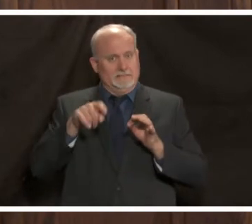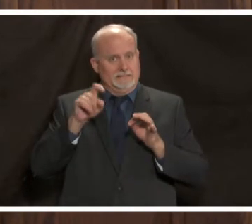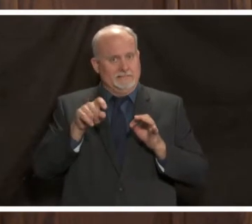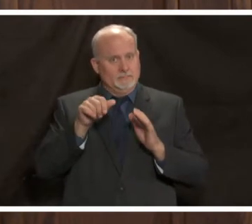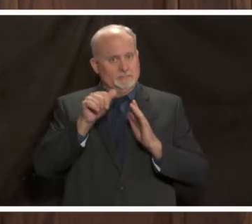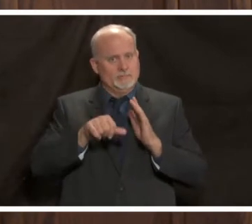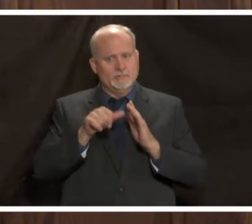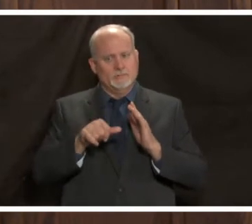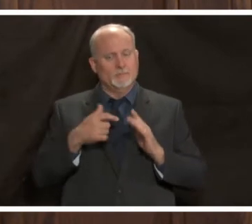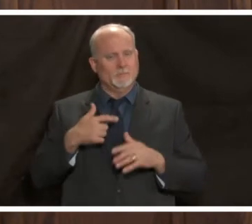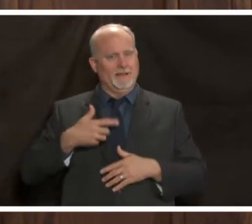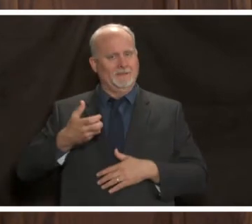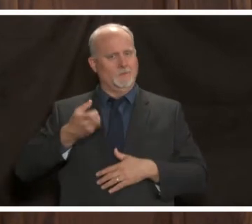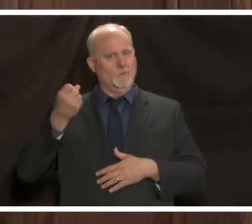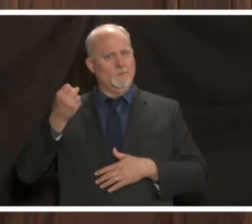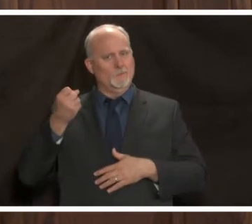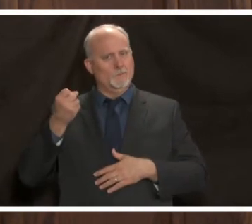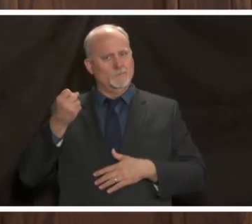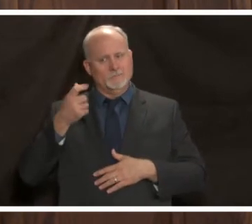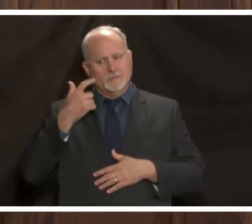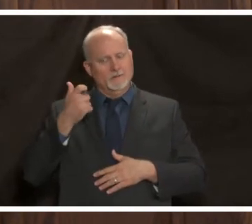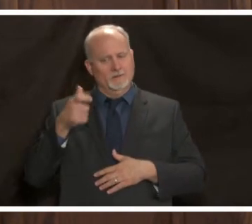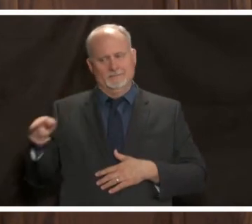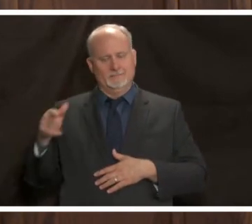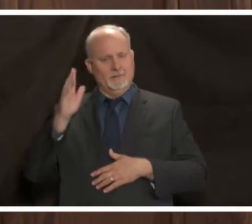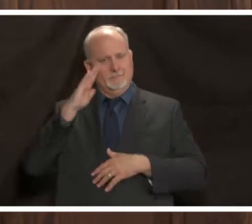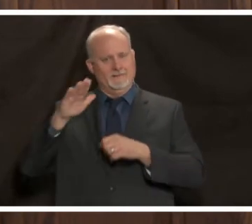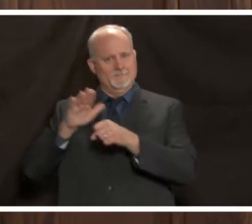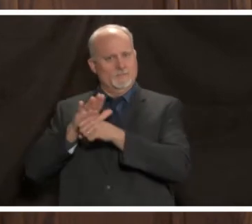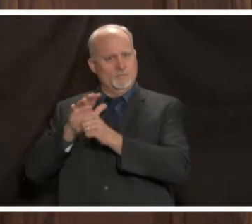and that's the last thing we want to do we don't want to delay any of those things we want to get